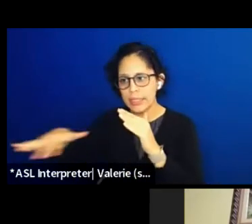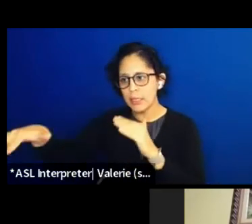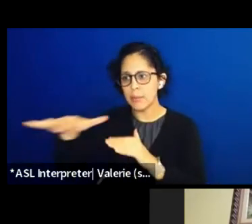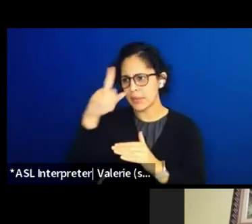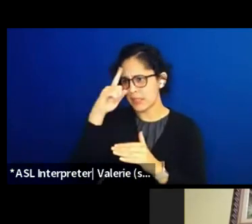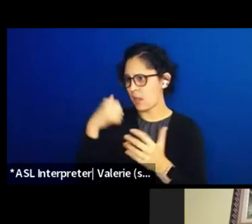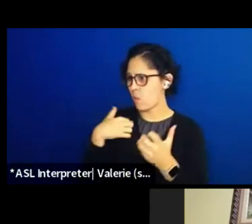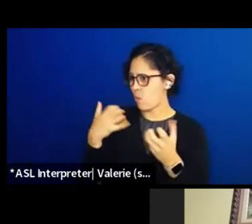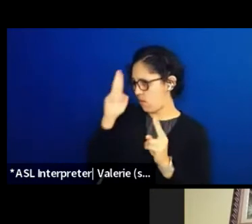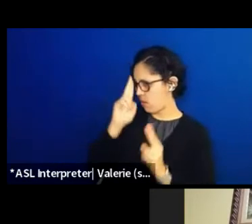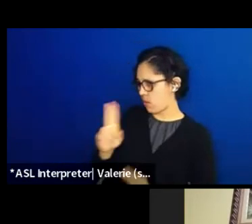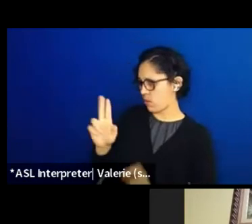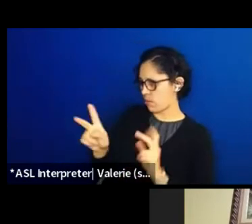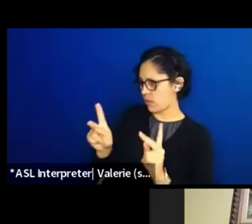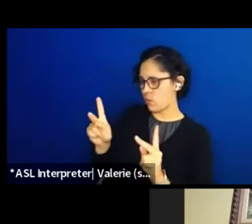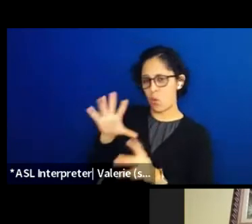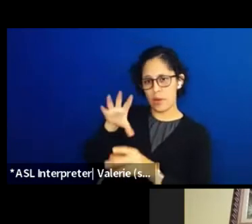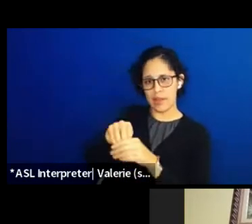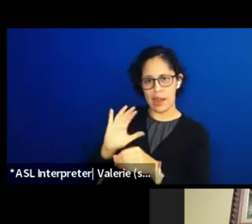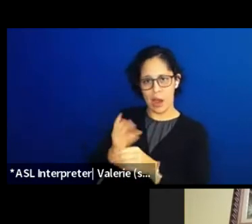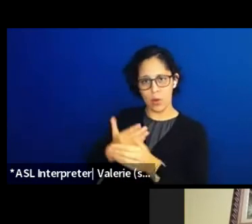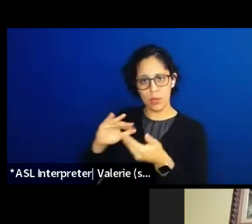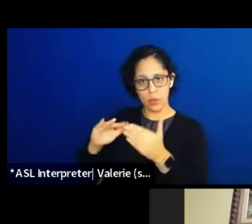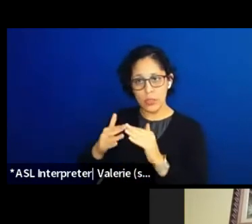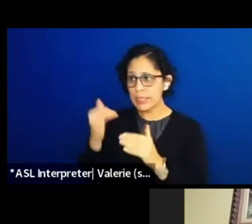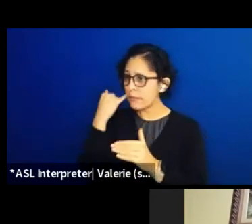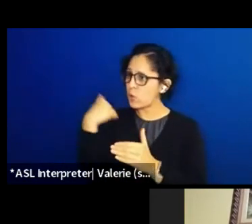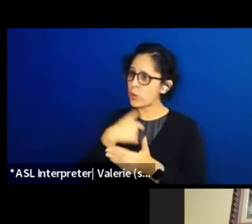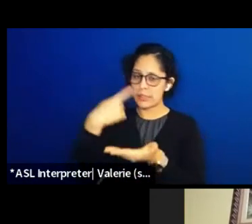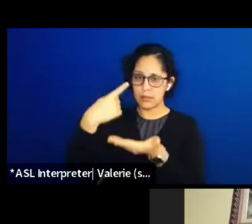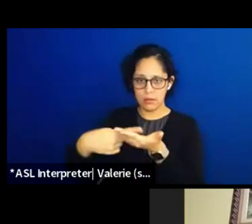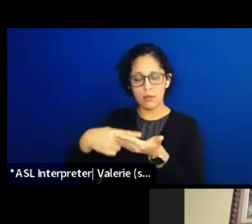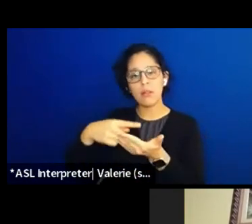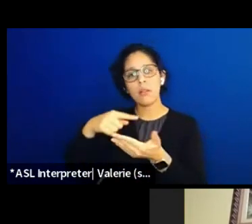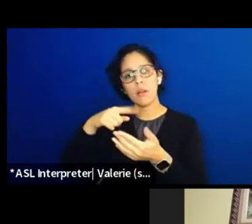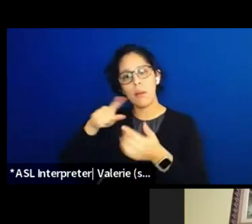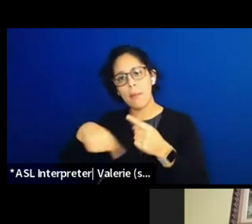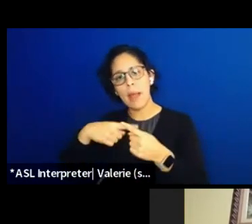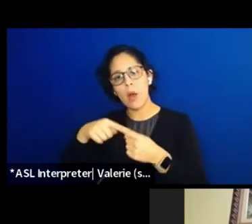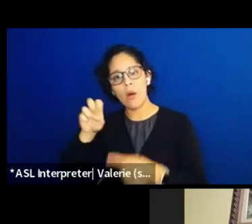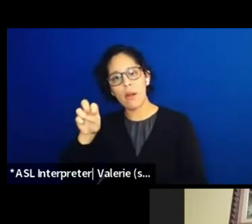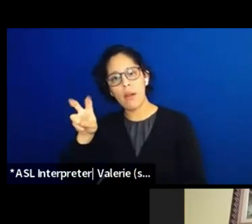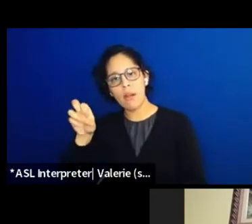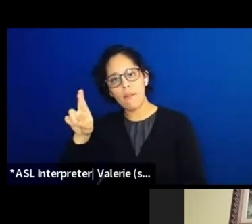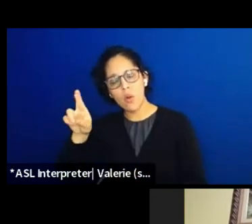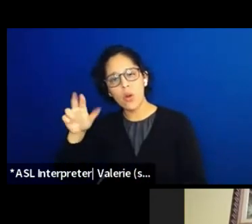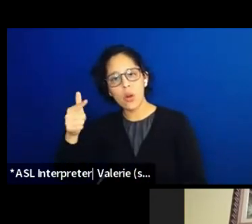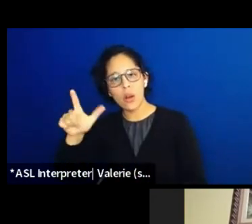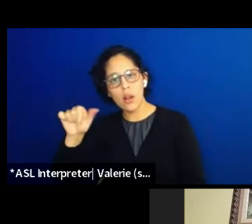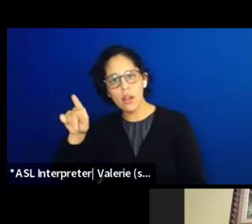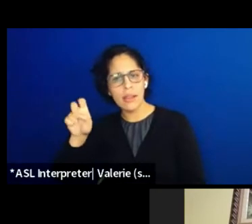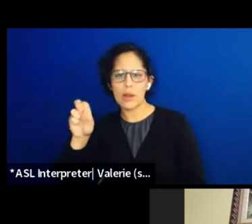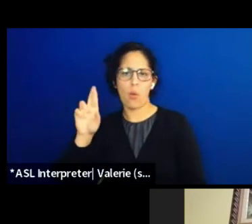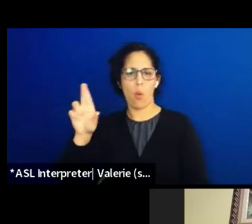Whenever we talk about the Everglades or environmental concerns. A couple of years ago, me and my buddies